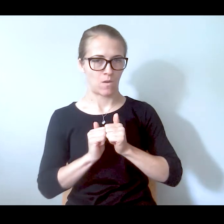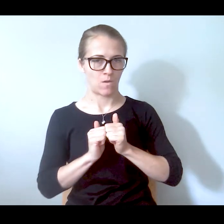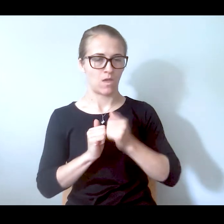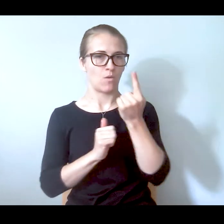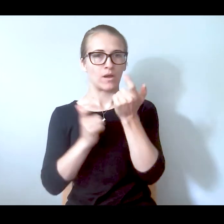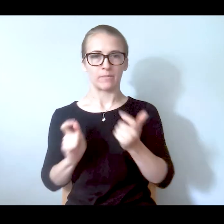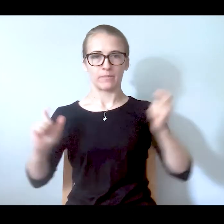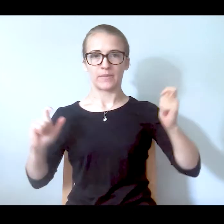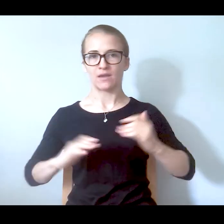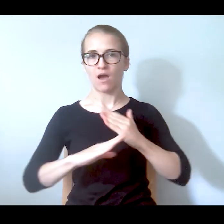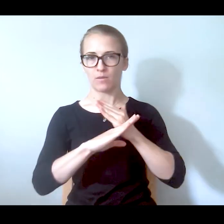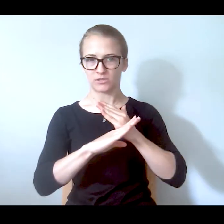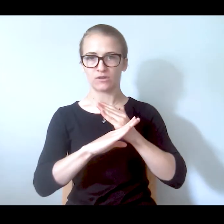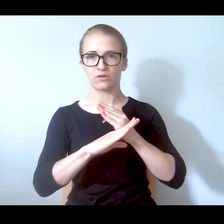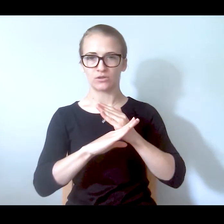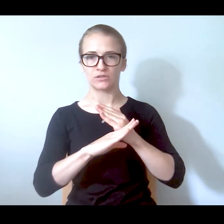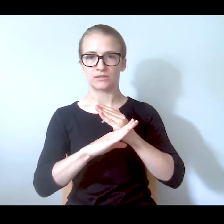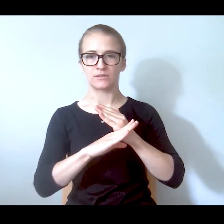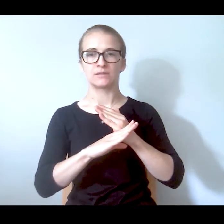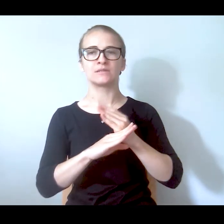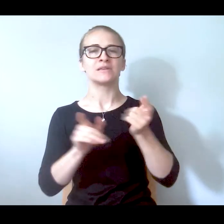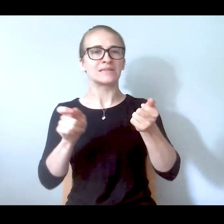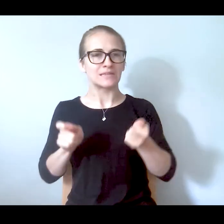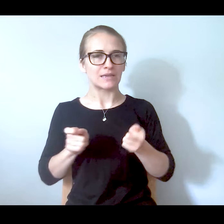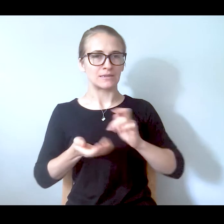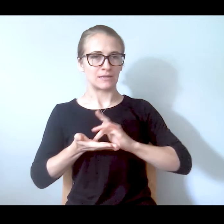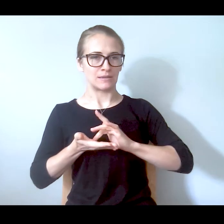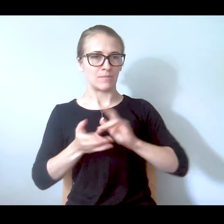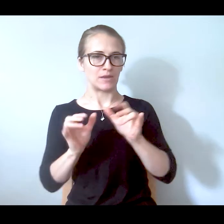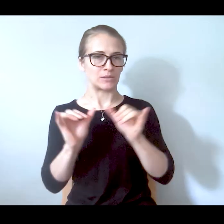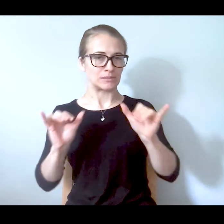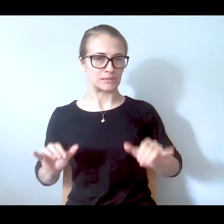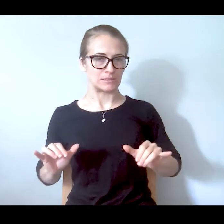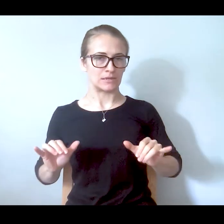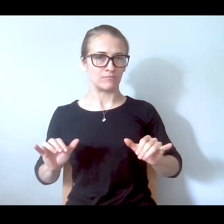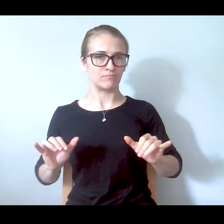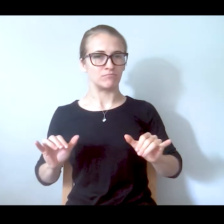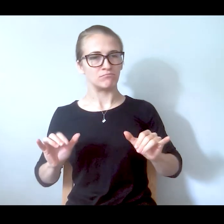getting the medical system to expand their view of